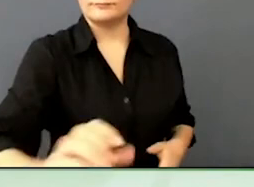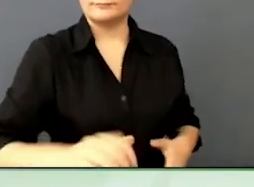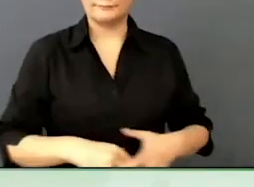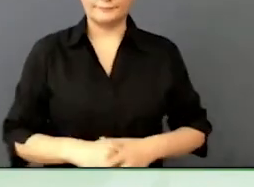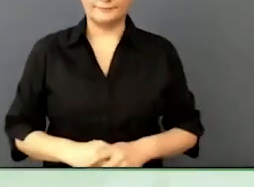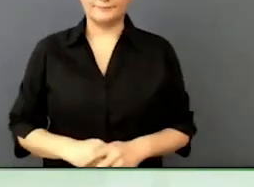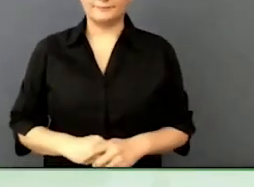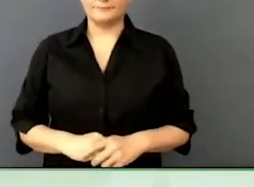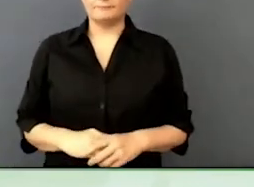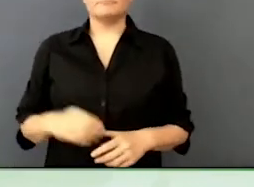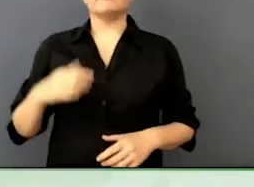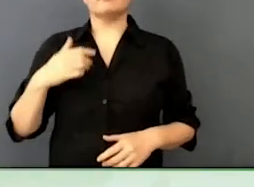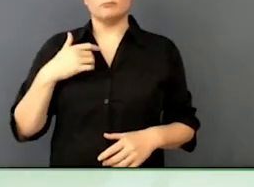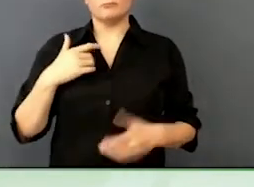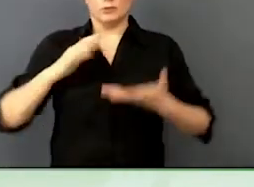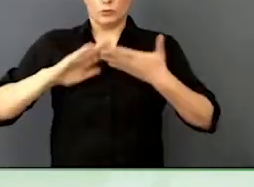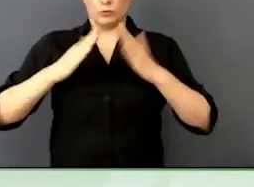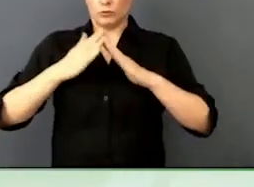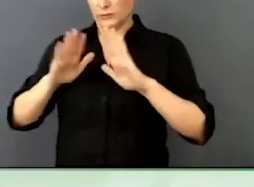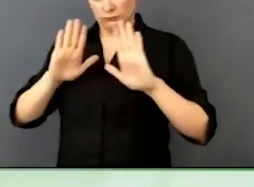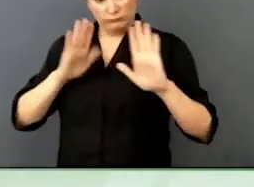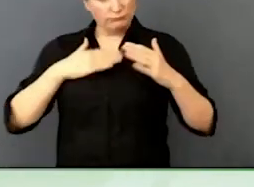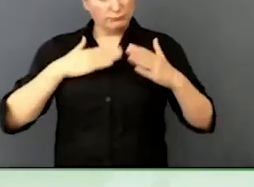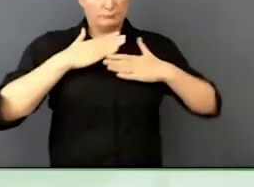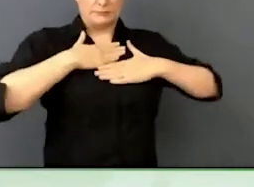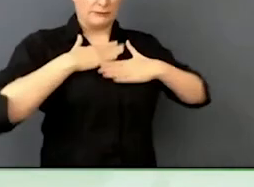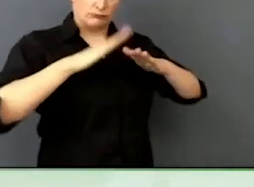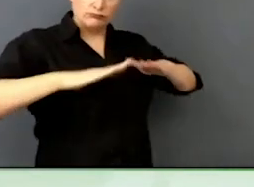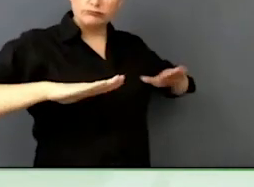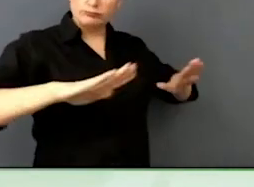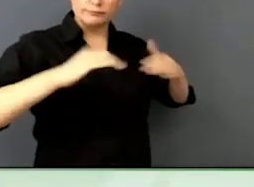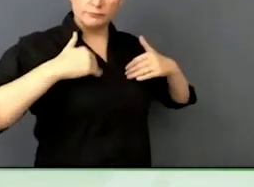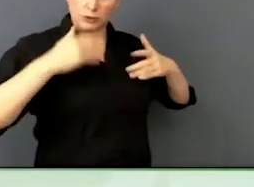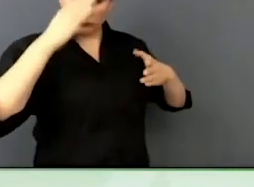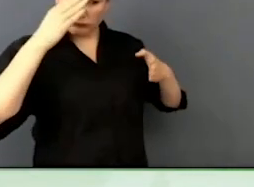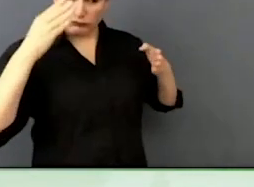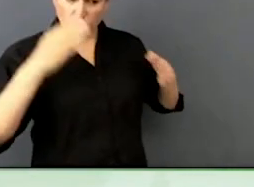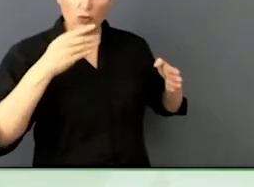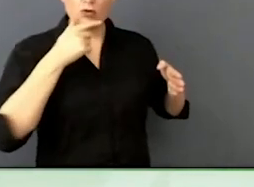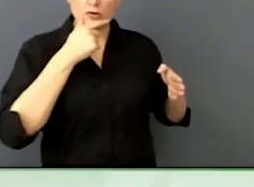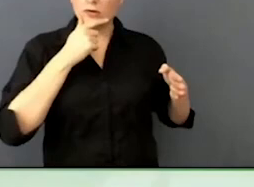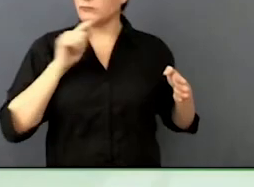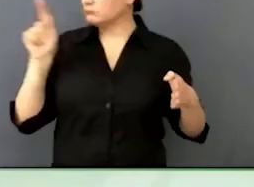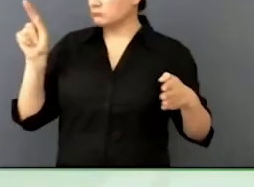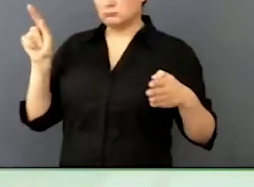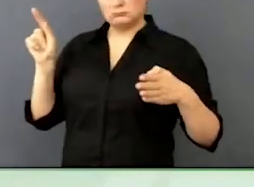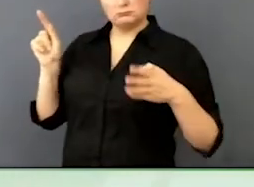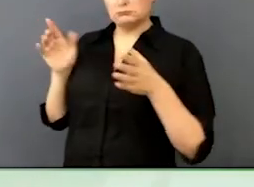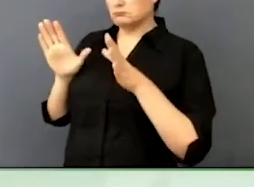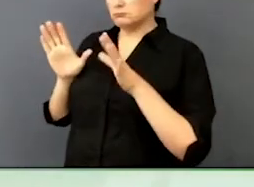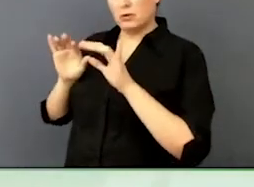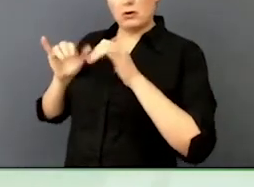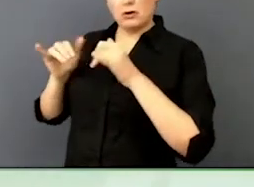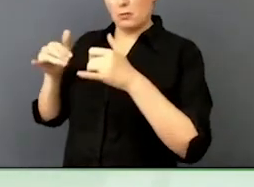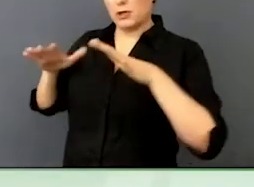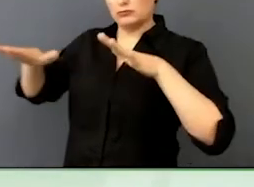community. To me, it links to the message that they are driving message – make business improvement which also benefits people with disabilities.